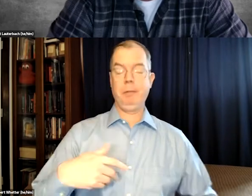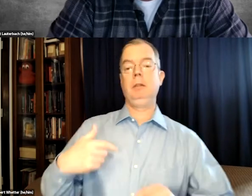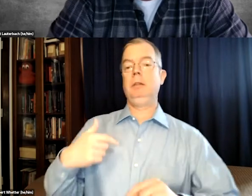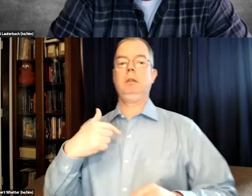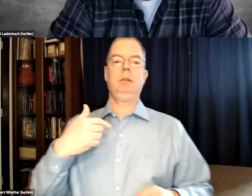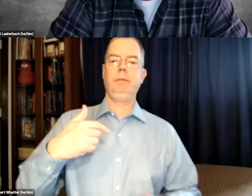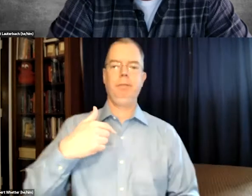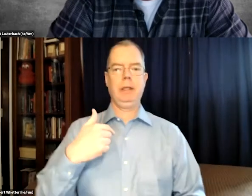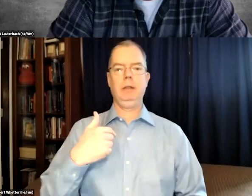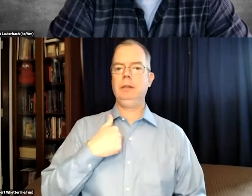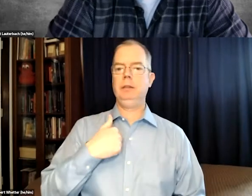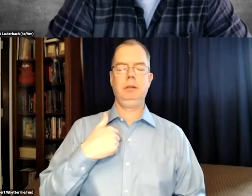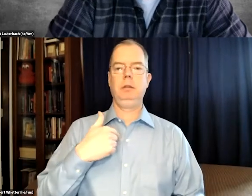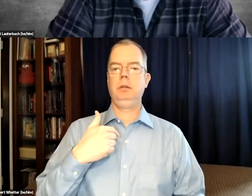Jade’s saying no, you can go ahead, Dell.